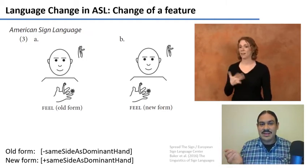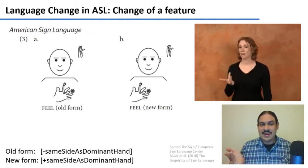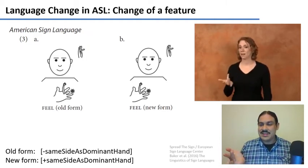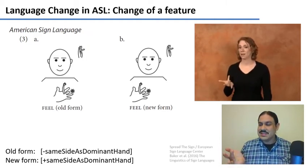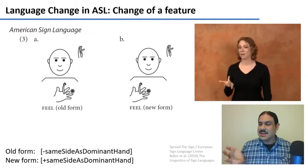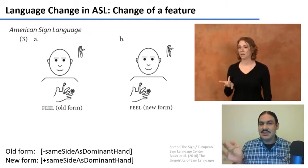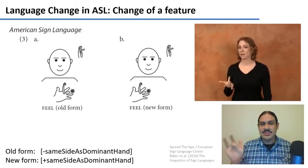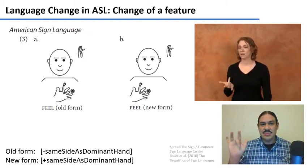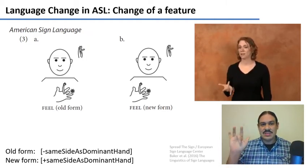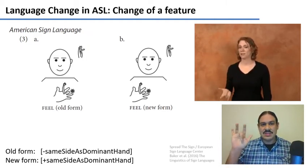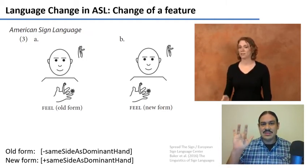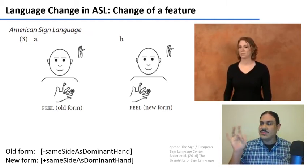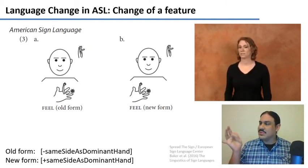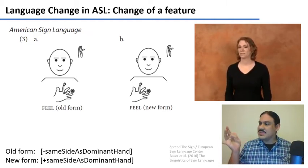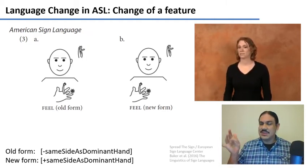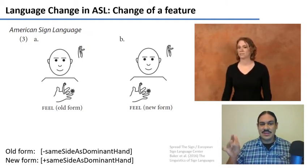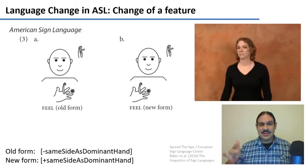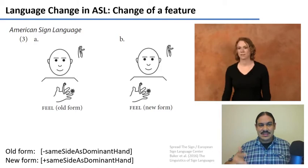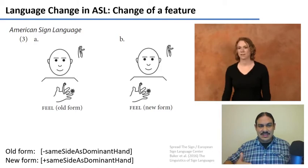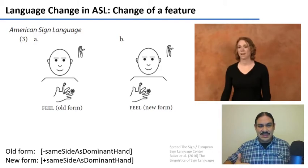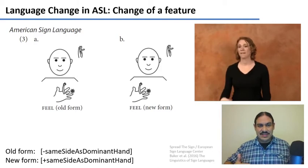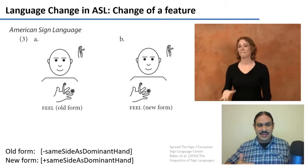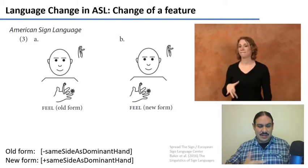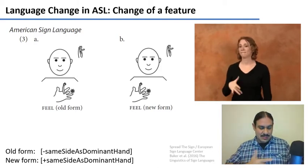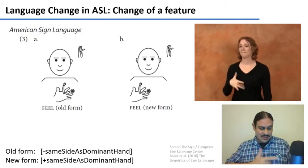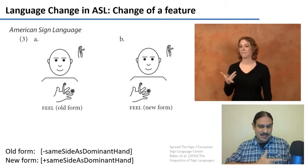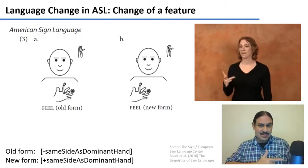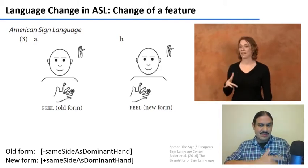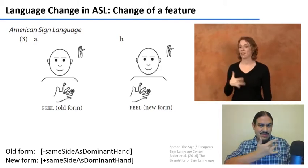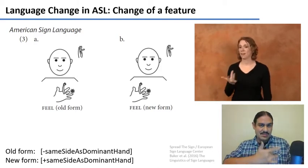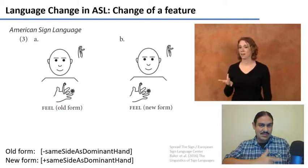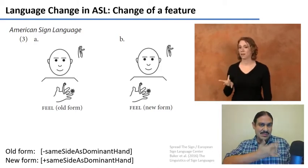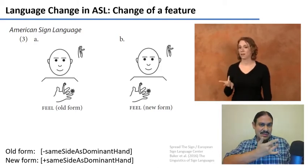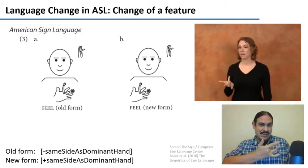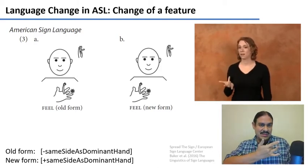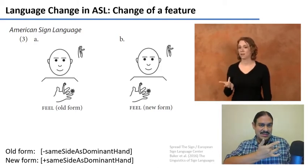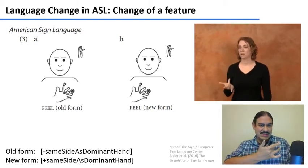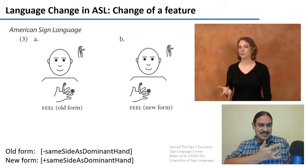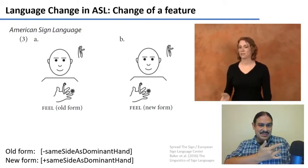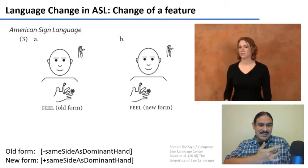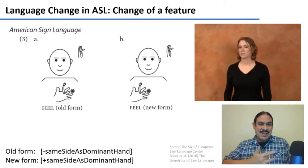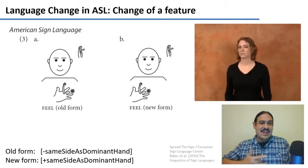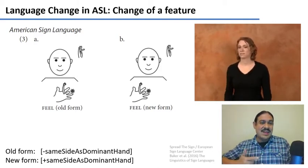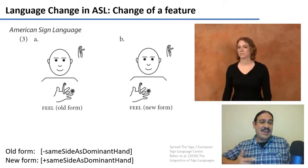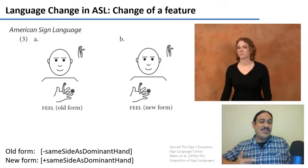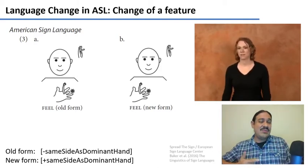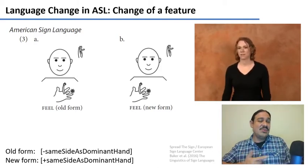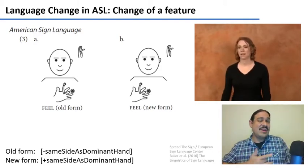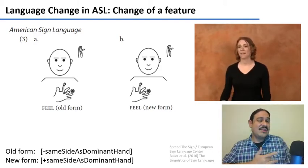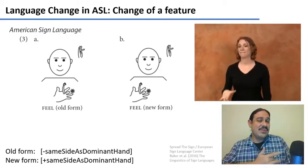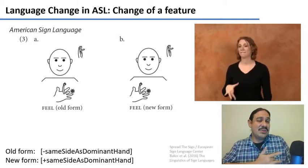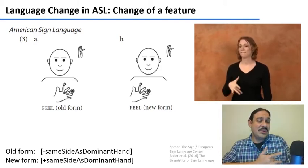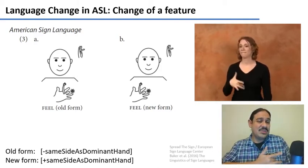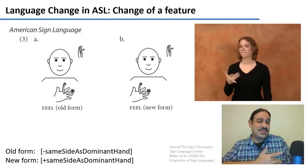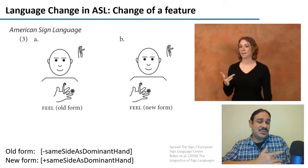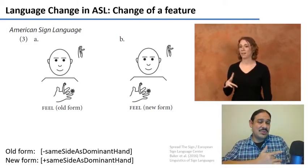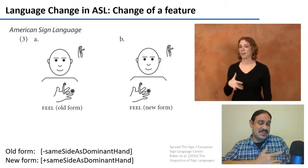notice that the old form is done contralaterally it's done on the other side of the torso so if i'm doing it with my